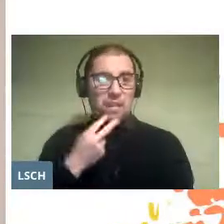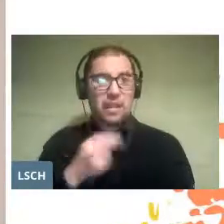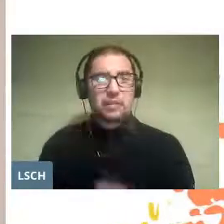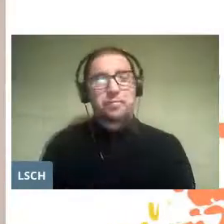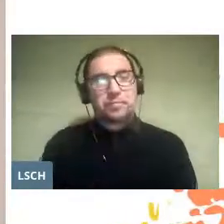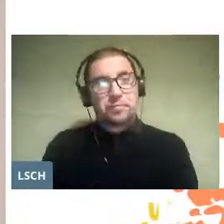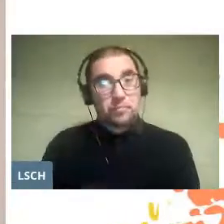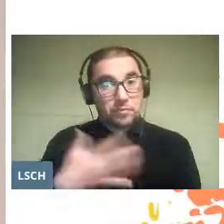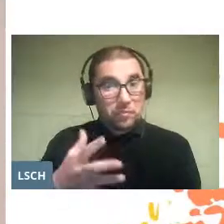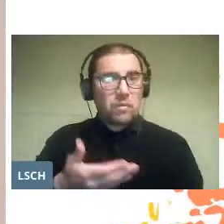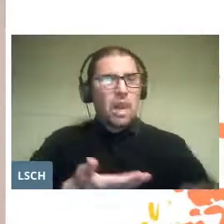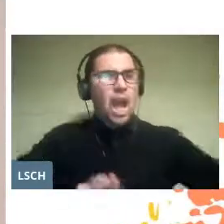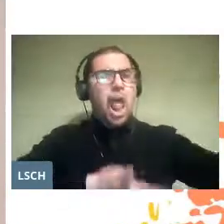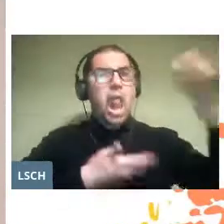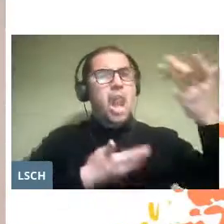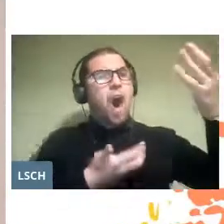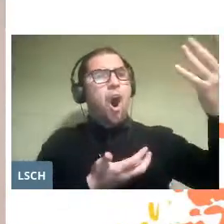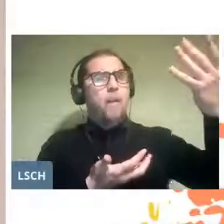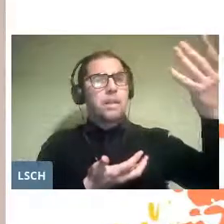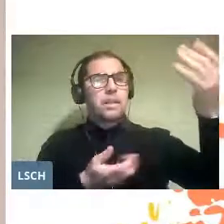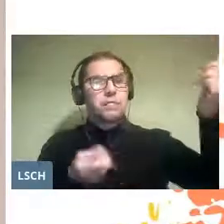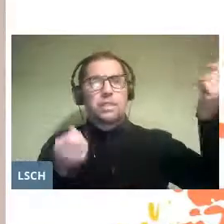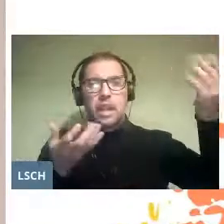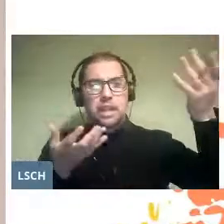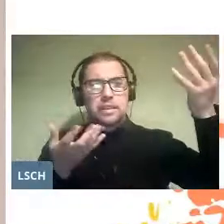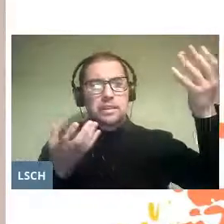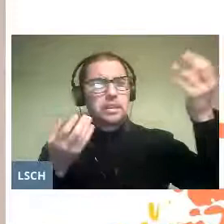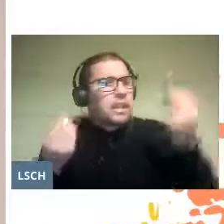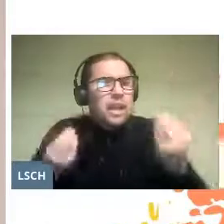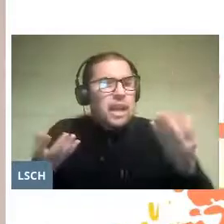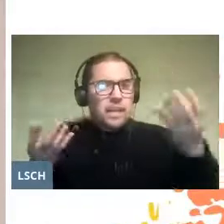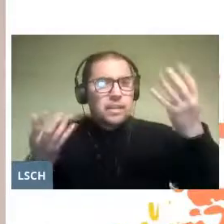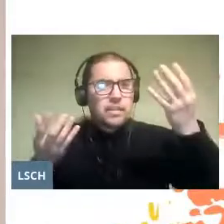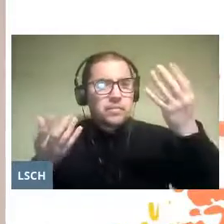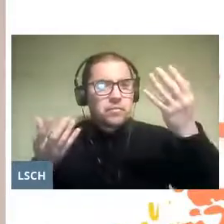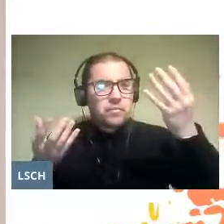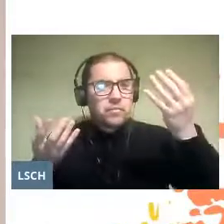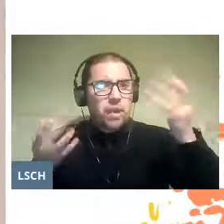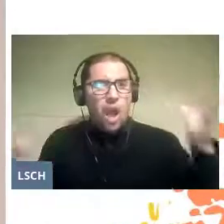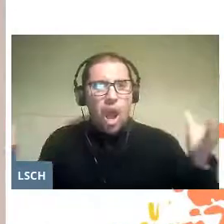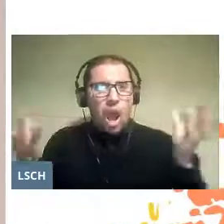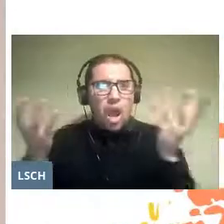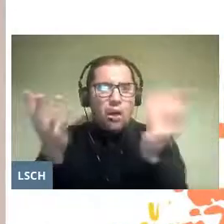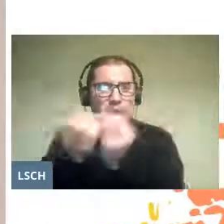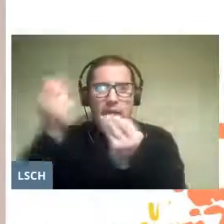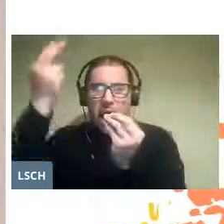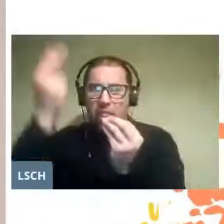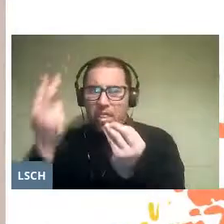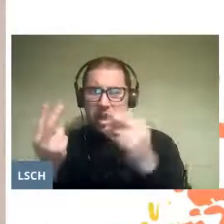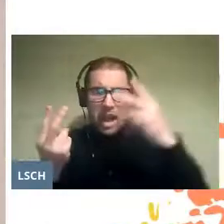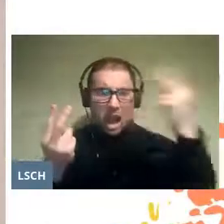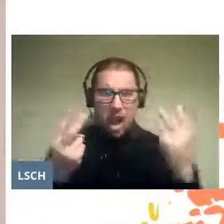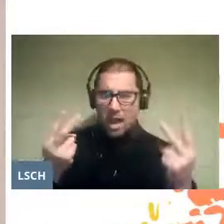Opera is neither more nor less than the concentration of multiple knowledge